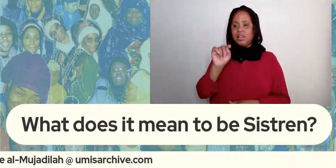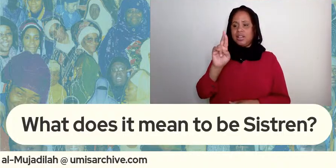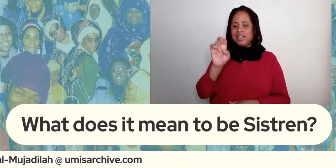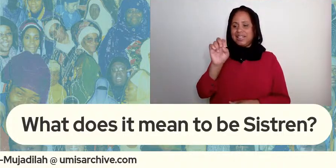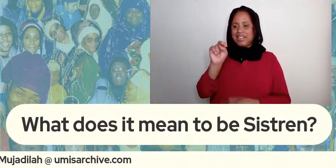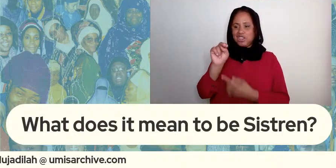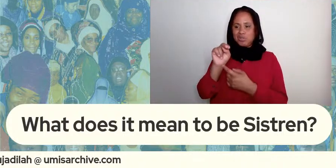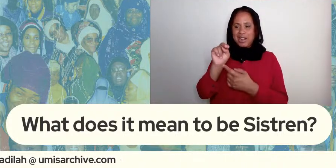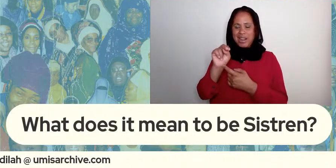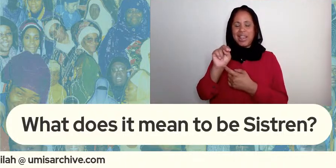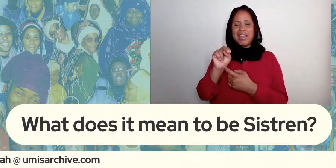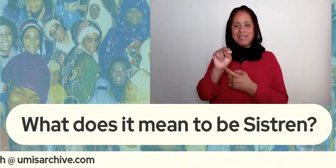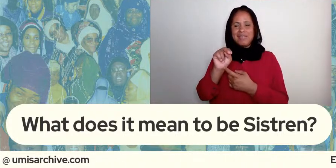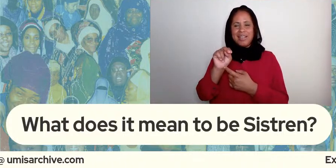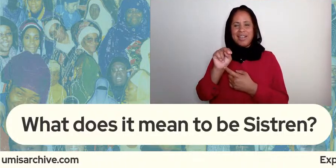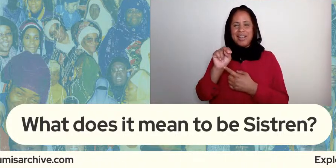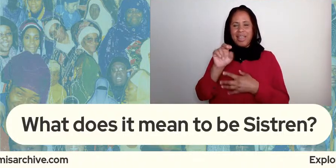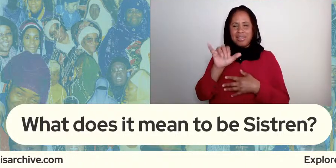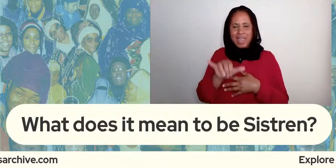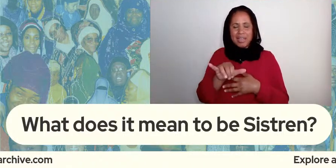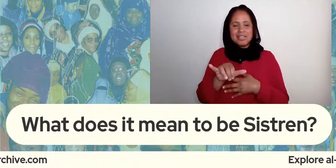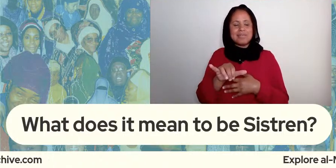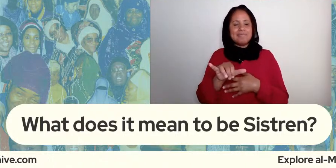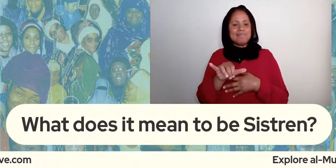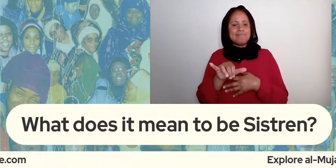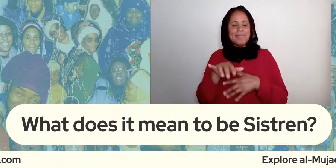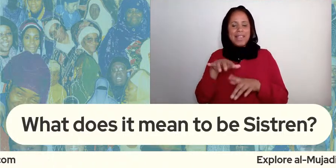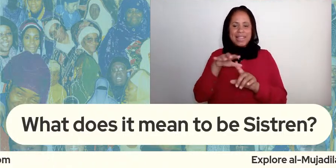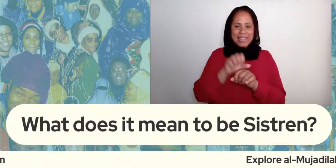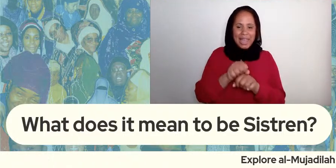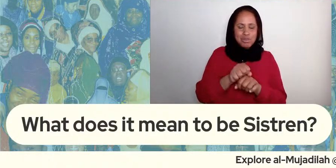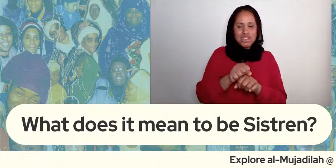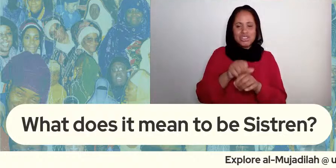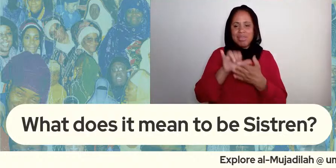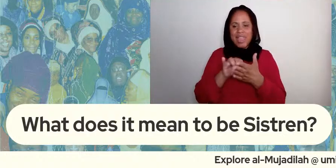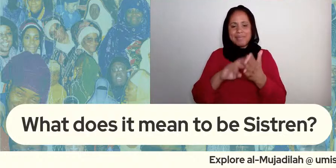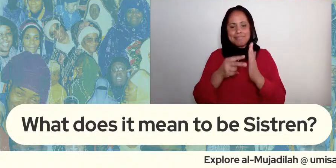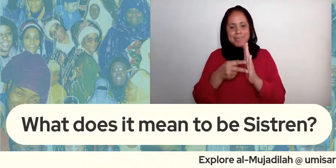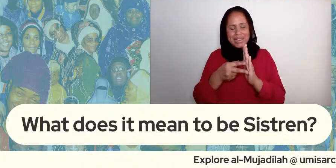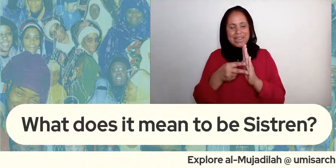it captured that for me much more than even just sisterhood does right um and particularly